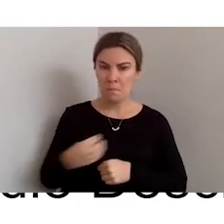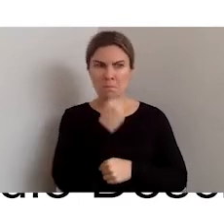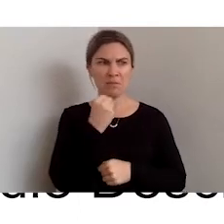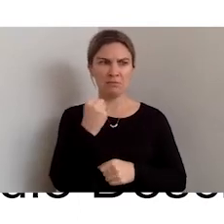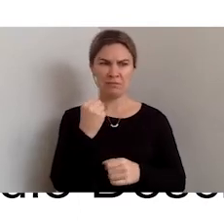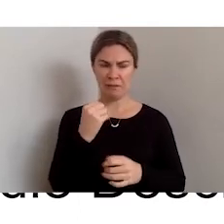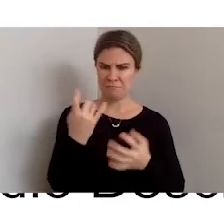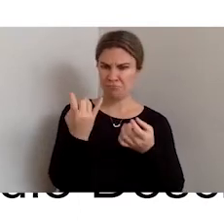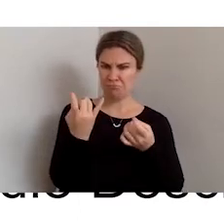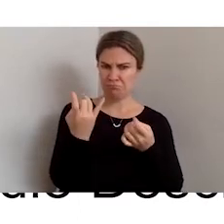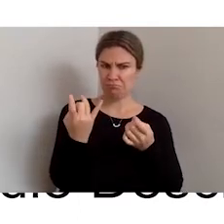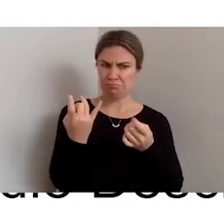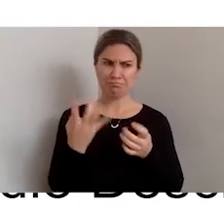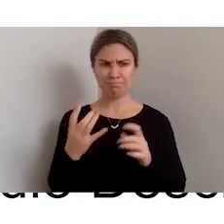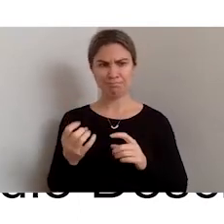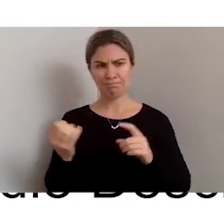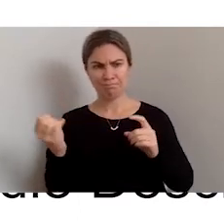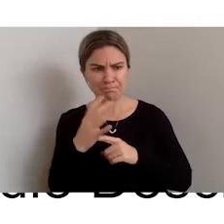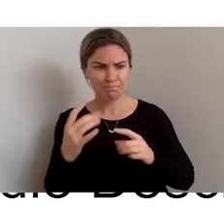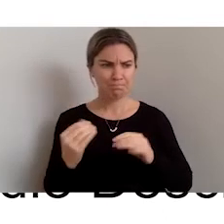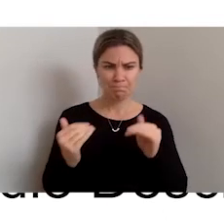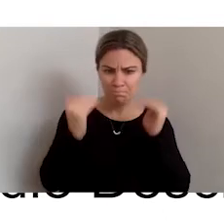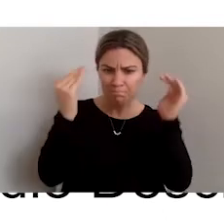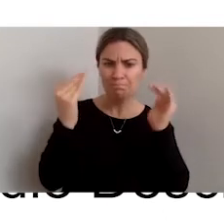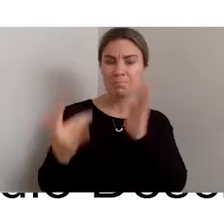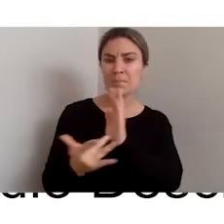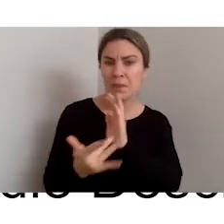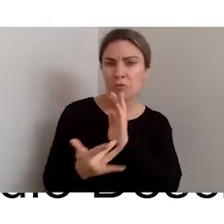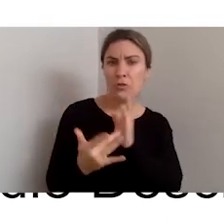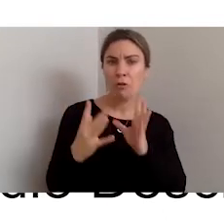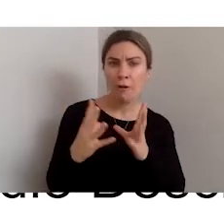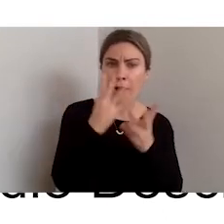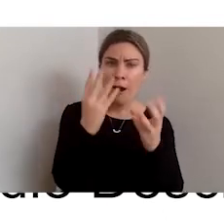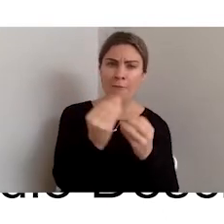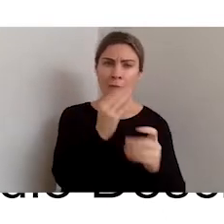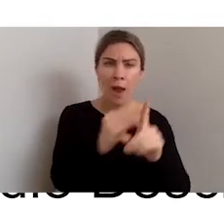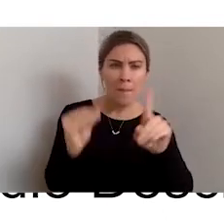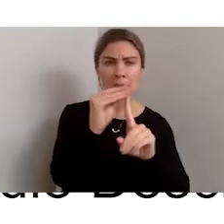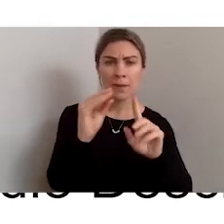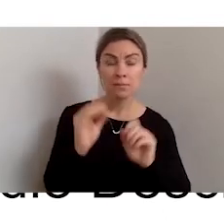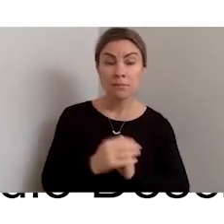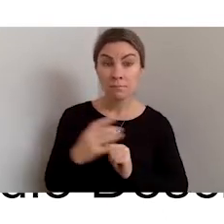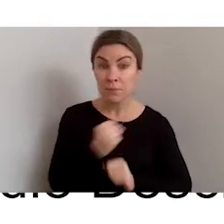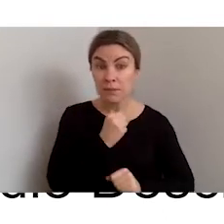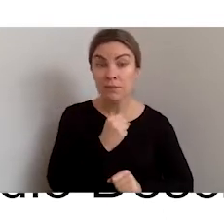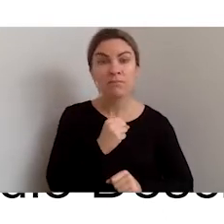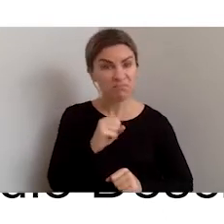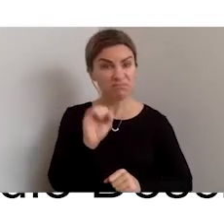have absolutely everything up to date? Well, in some aspects, yes, we do.